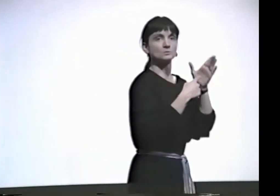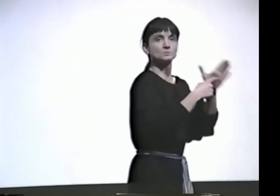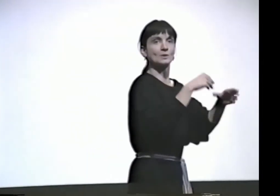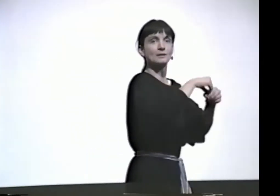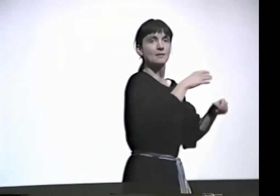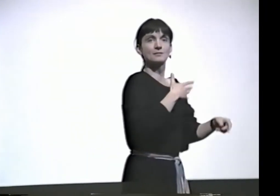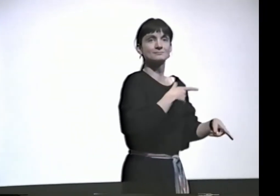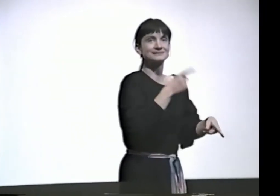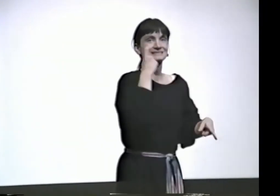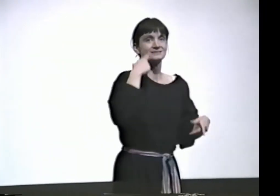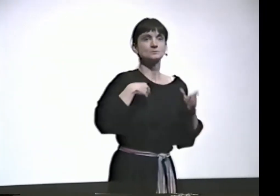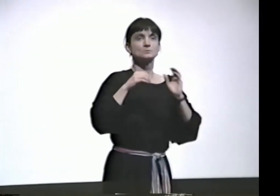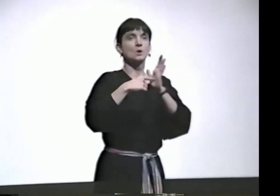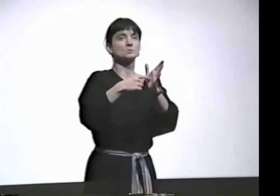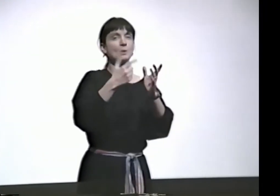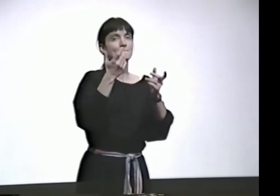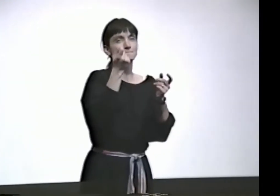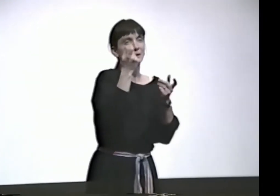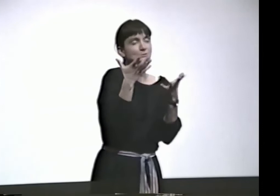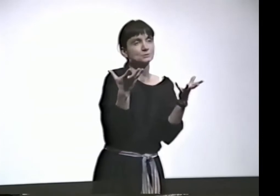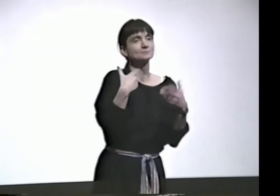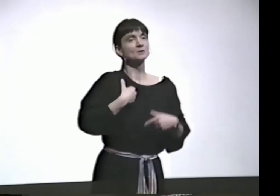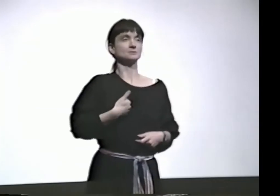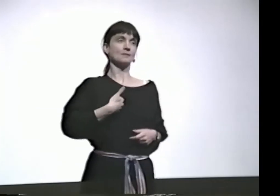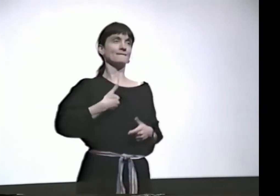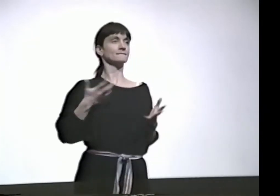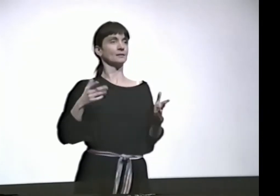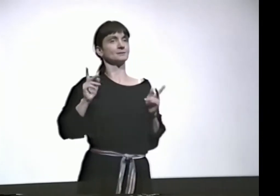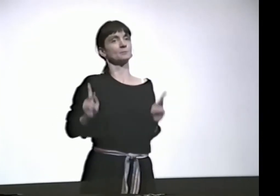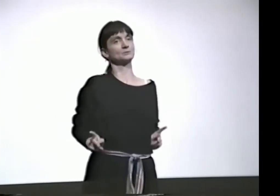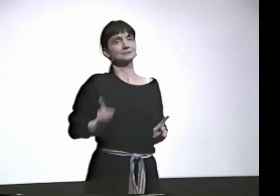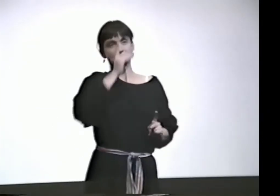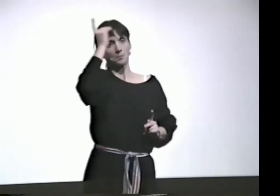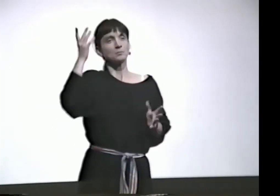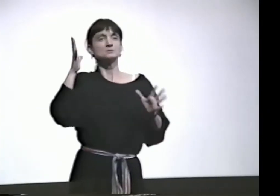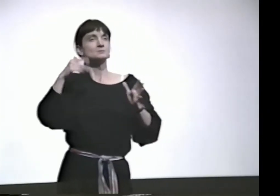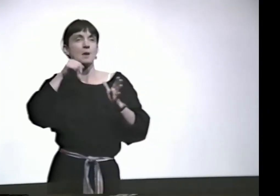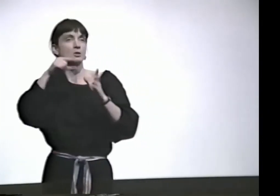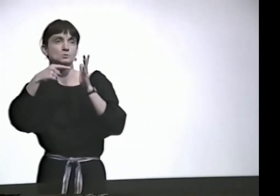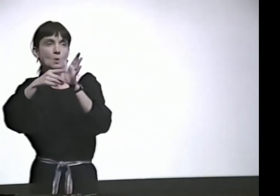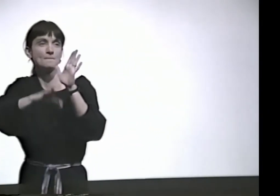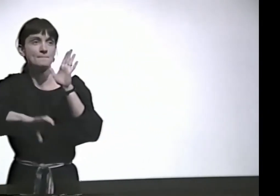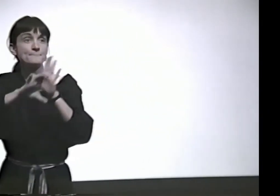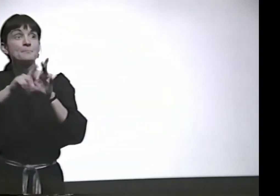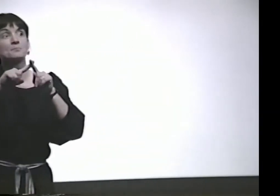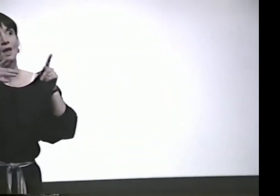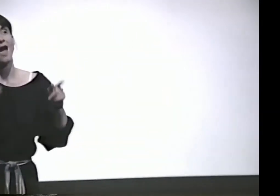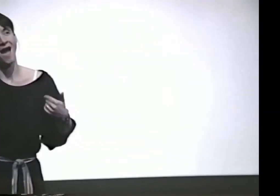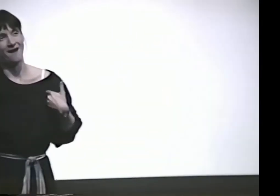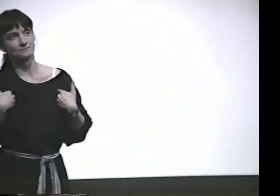I DIDN'T SHOW THAT TOO MUCH IN THE STORY I JUST DID FOR YOU, YOU KNOW, BECAUSE I WAS BEING MYSELF.